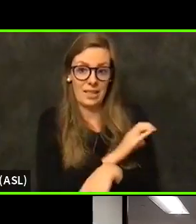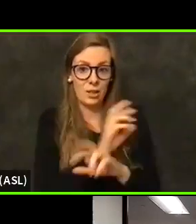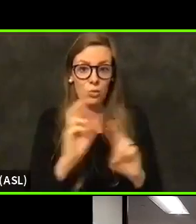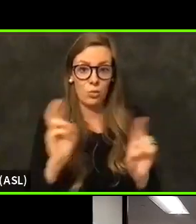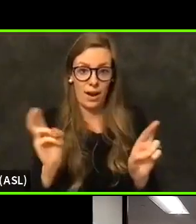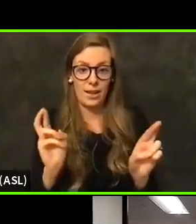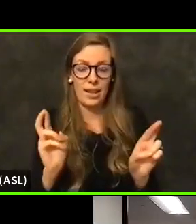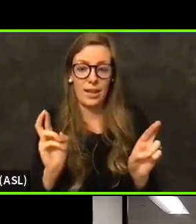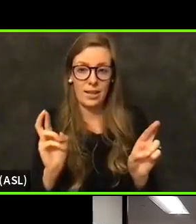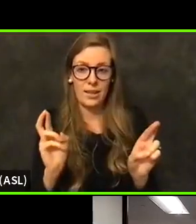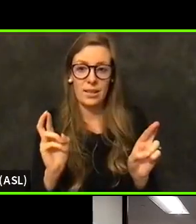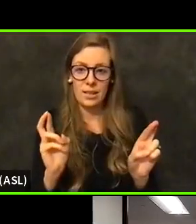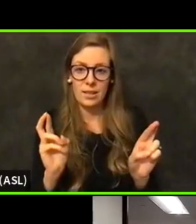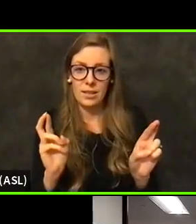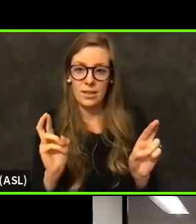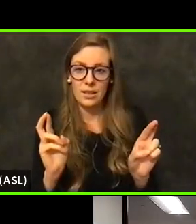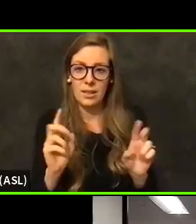And it's an important strategy that we put